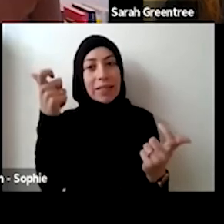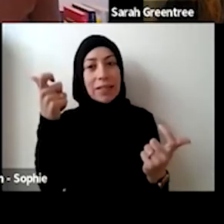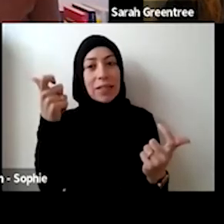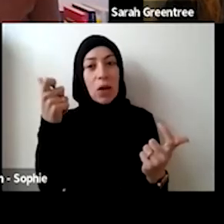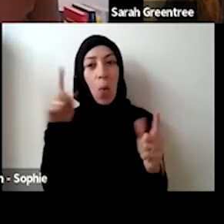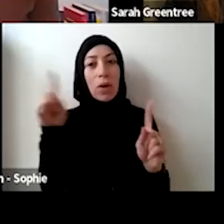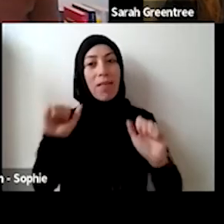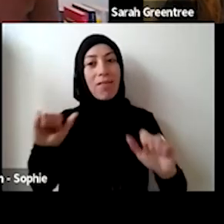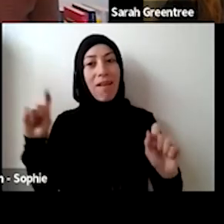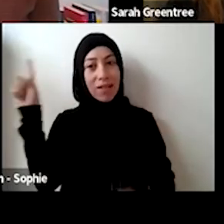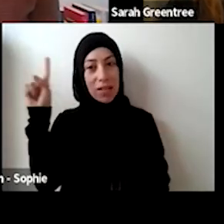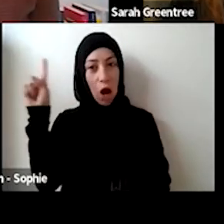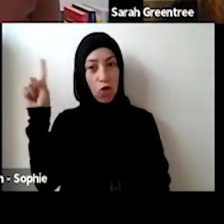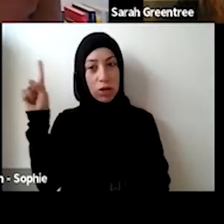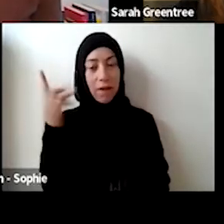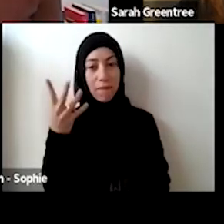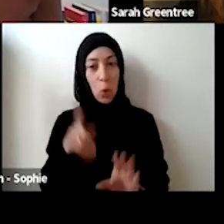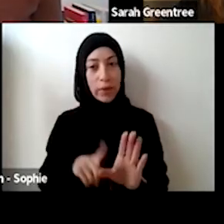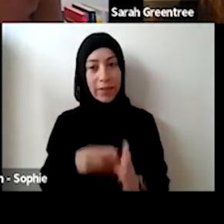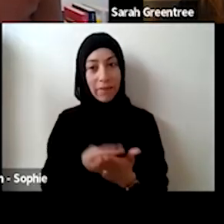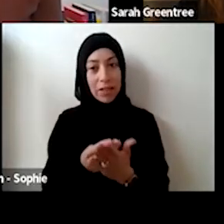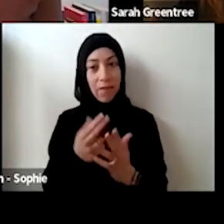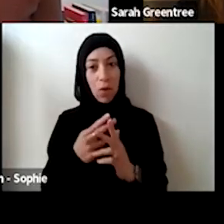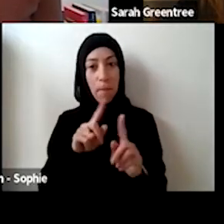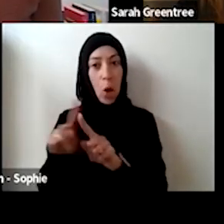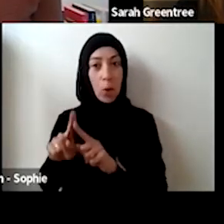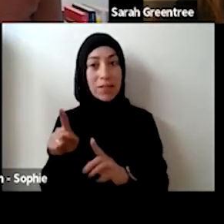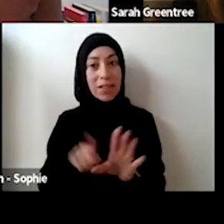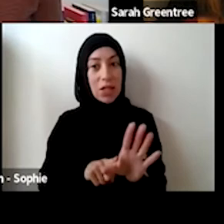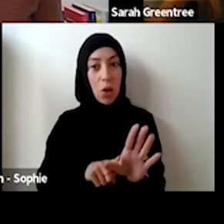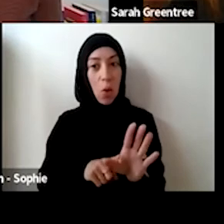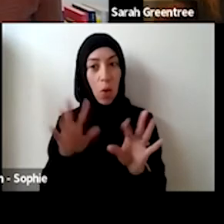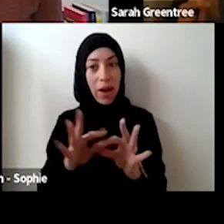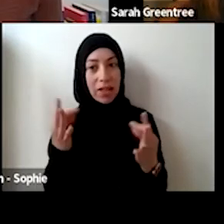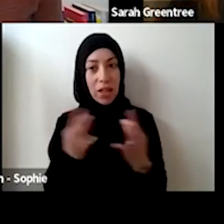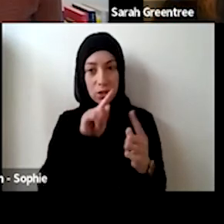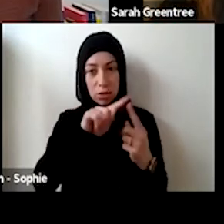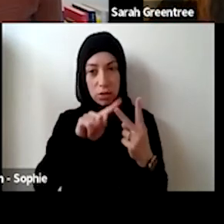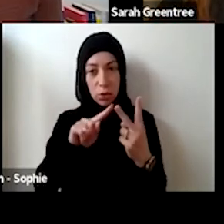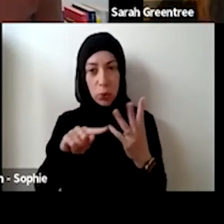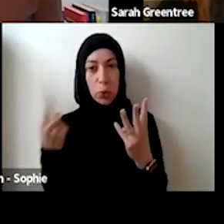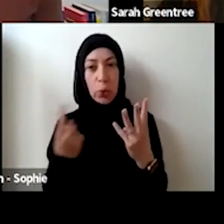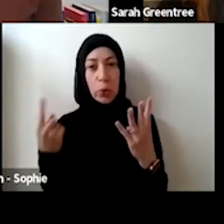for you funded multi-year organizations are just to get a sense of the breadth of their